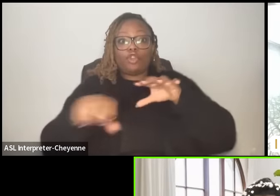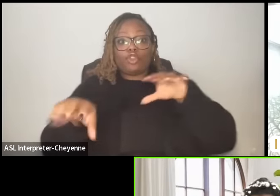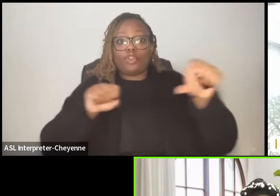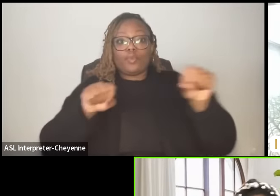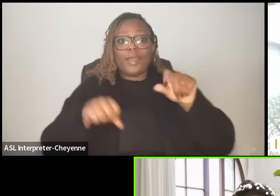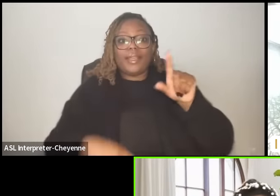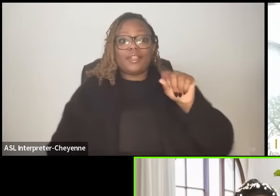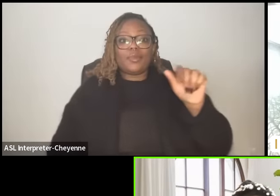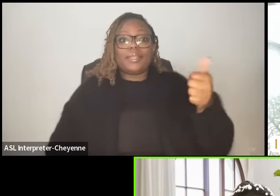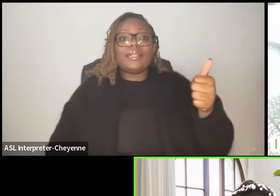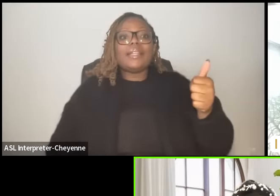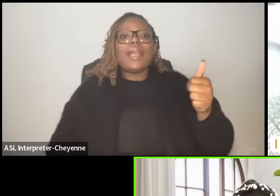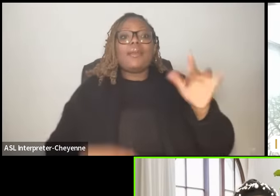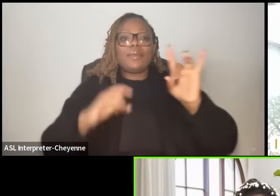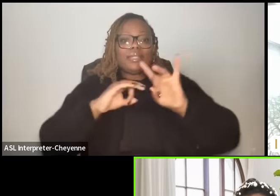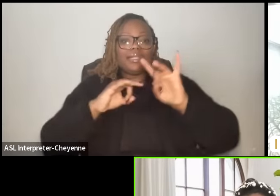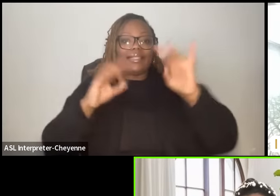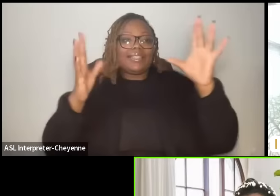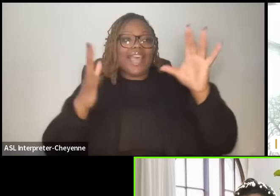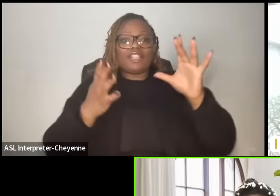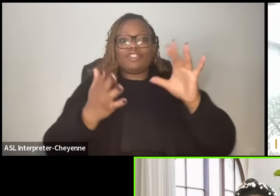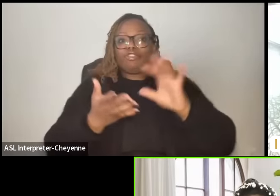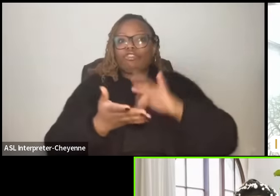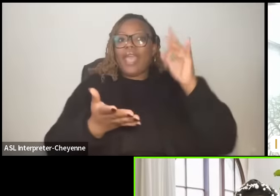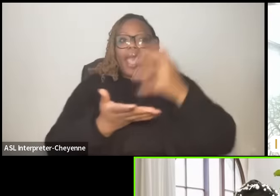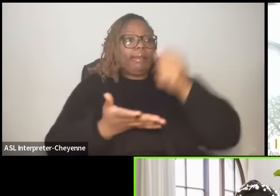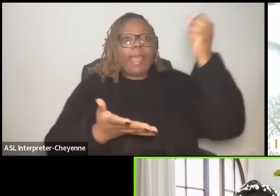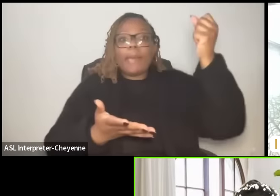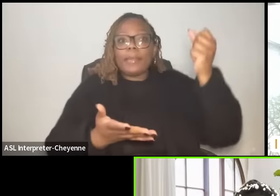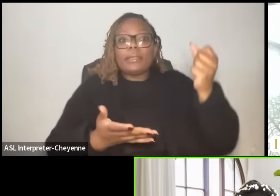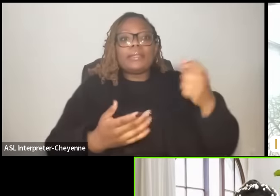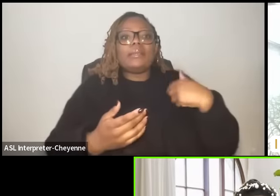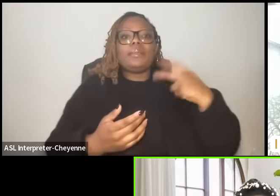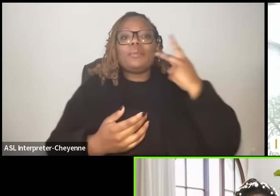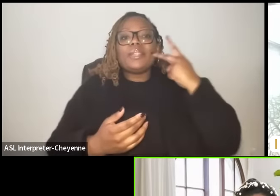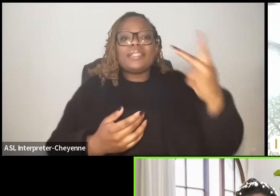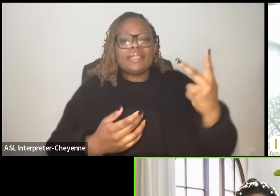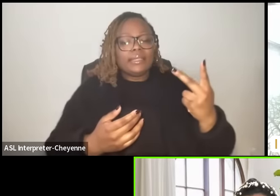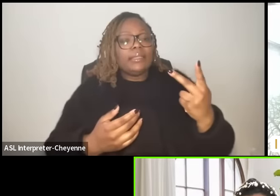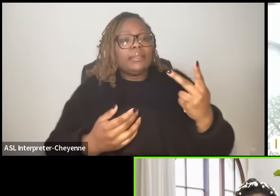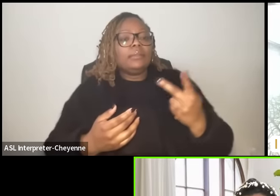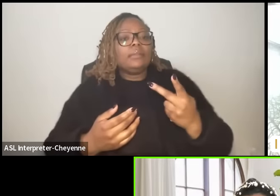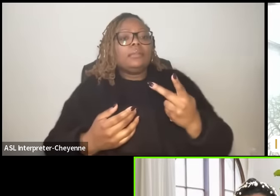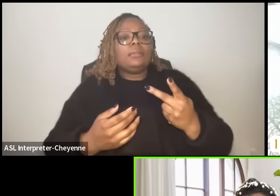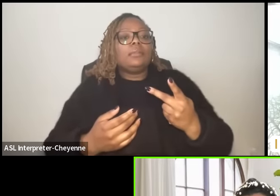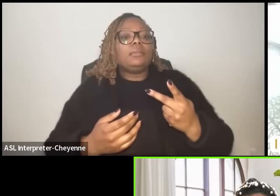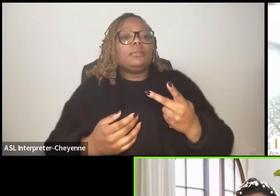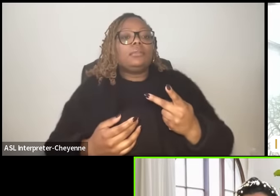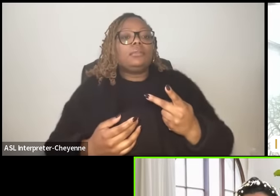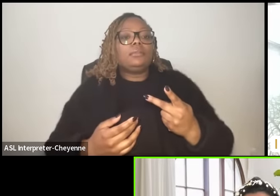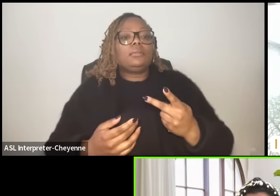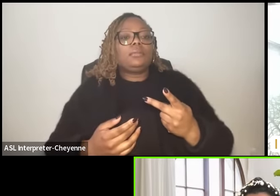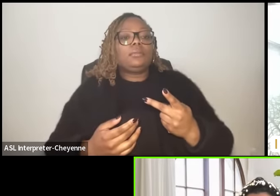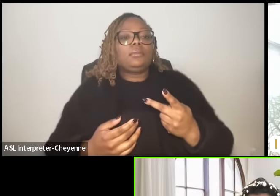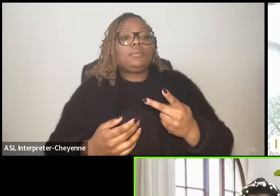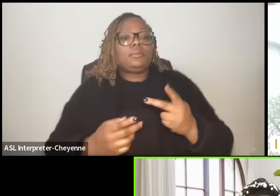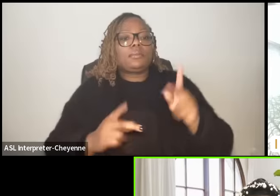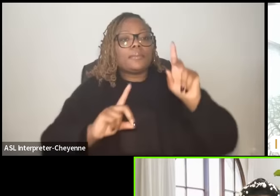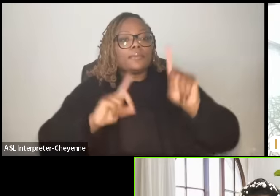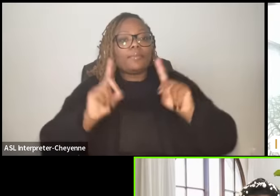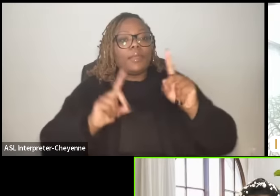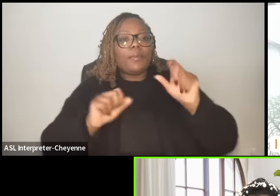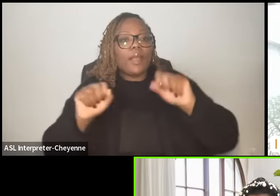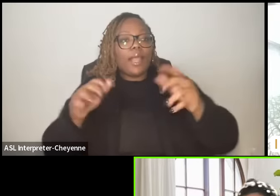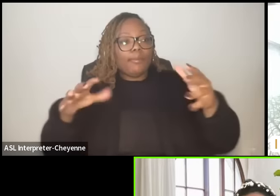example of disaster capitalism um and we see that that folks were able to bring in resources and